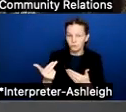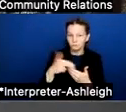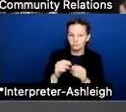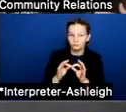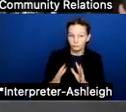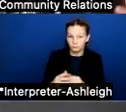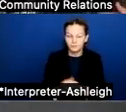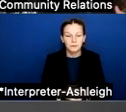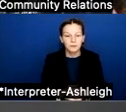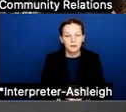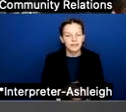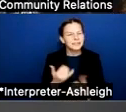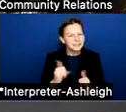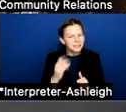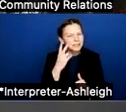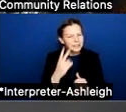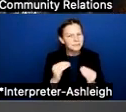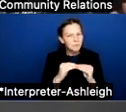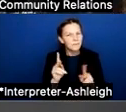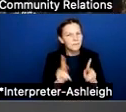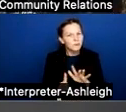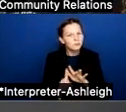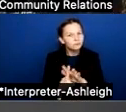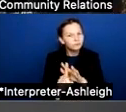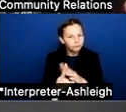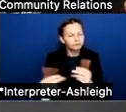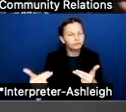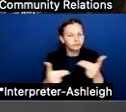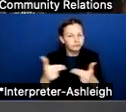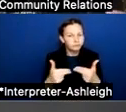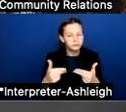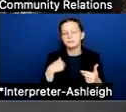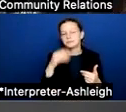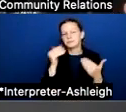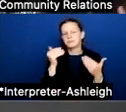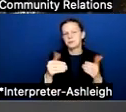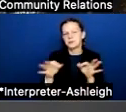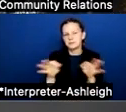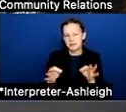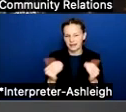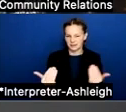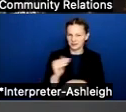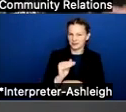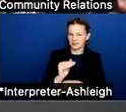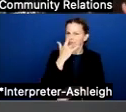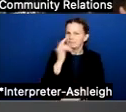So still seeing a few people come in. So as we do that, I'm gonna go over and share a little bit about how tonight will Look. So to start,